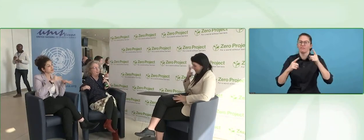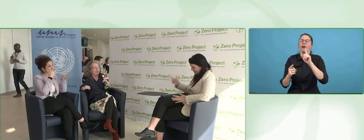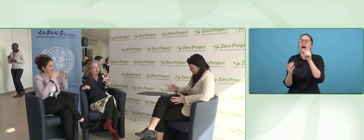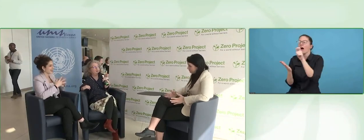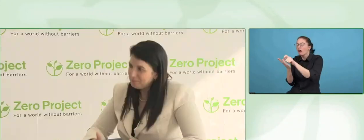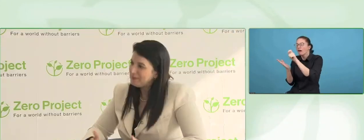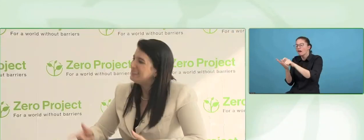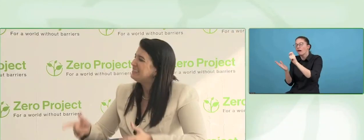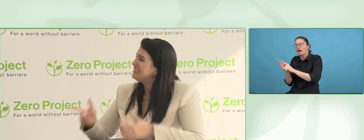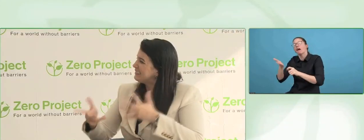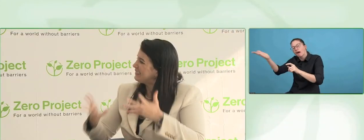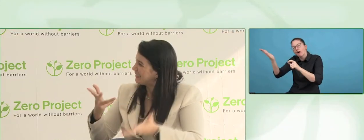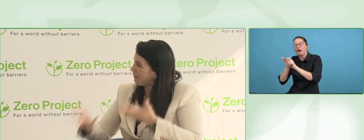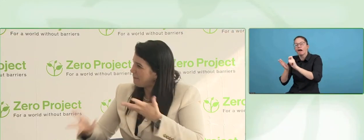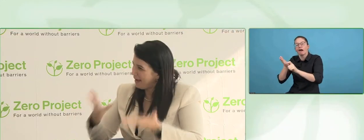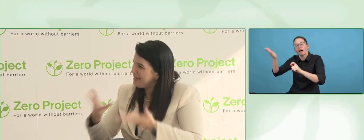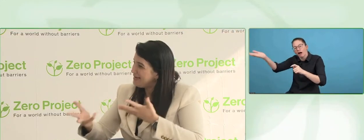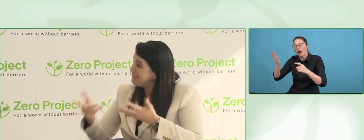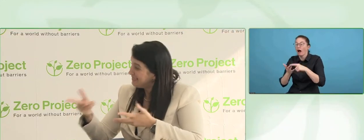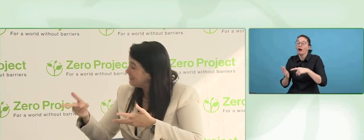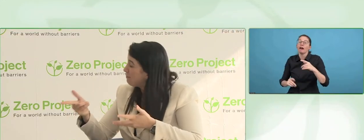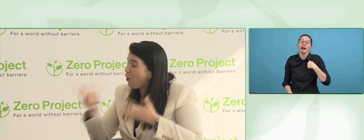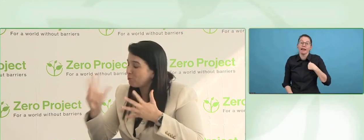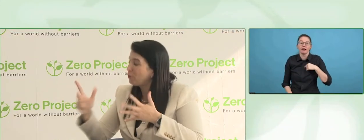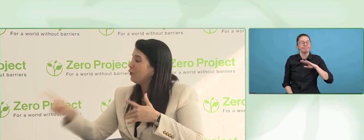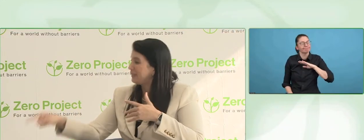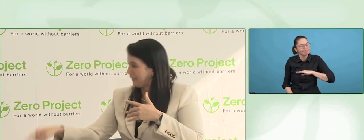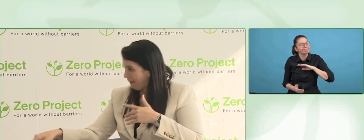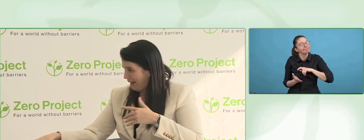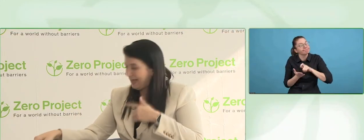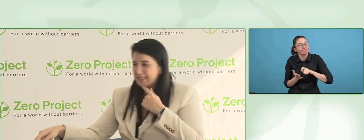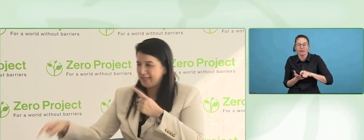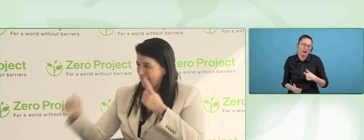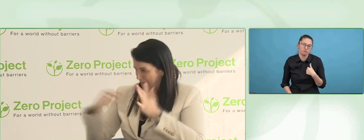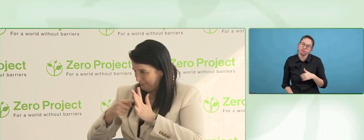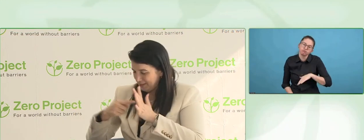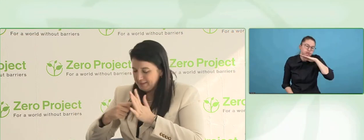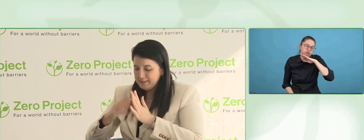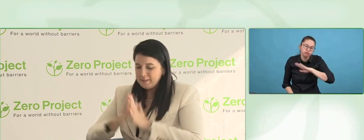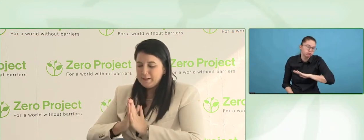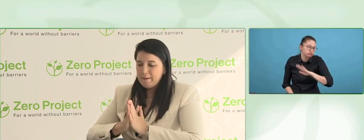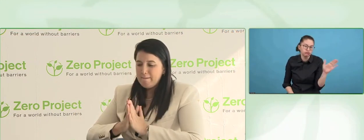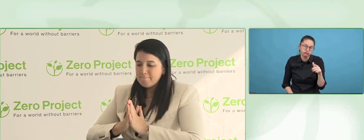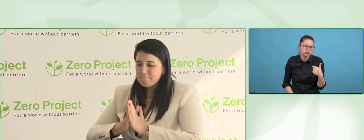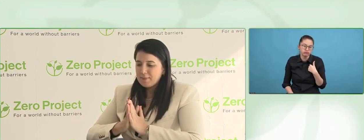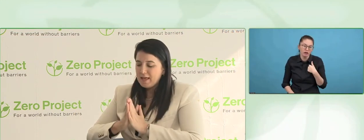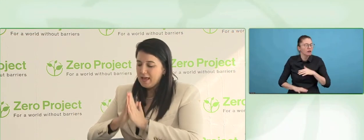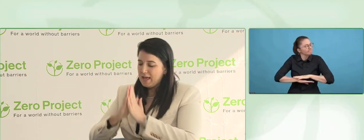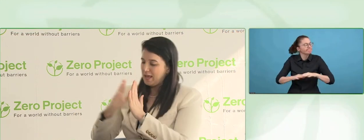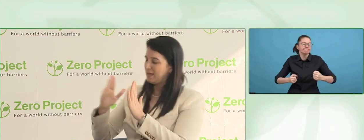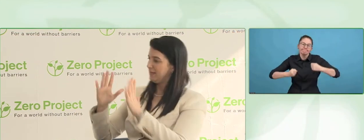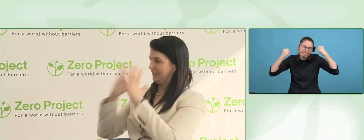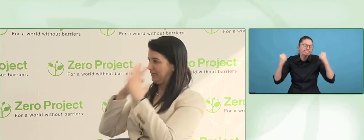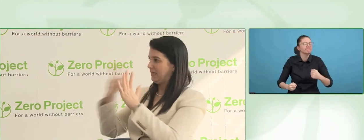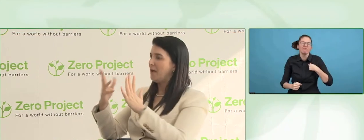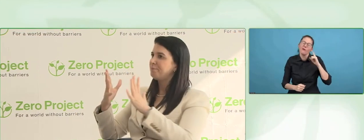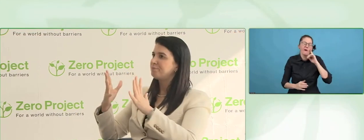Huge question! Yes, it is a huge question. Not sure. I will tell you why.